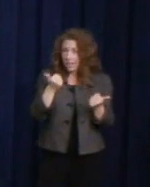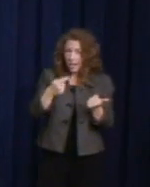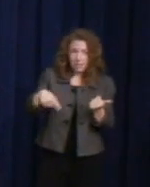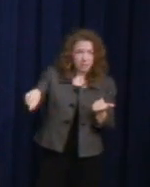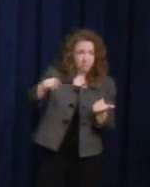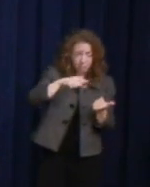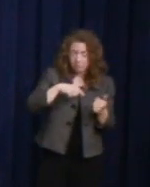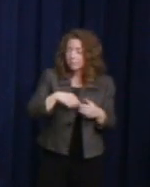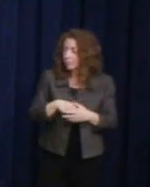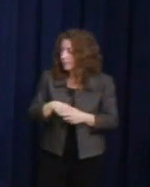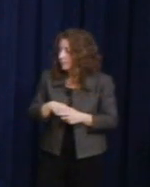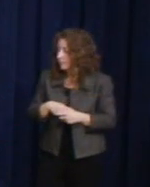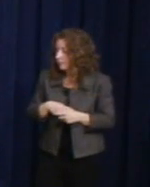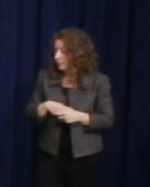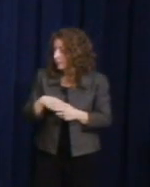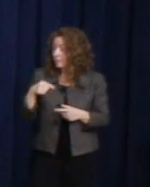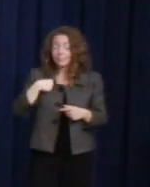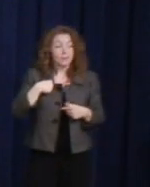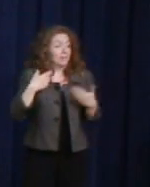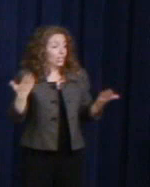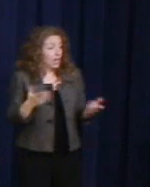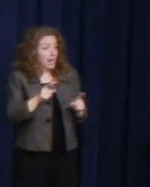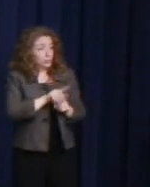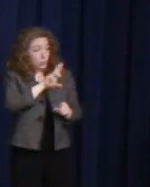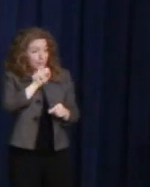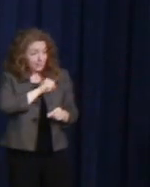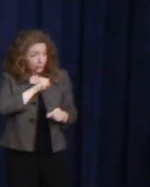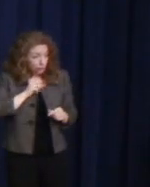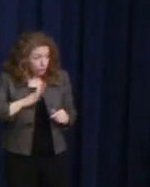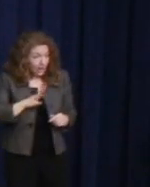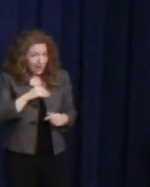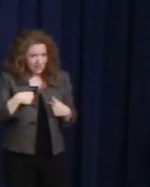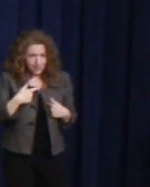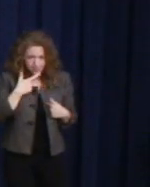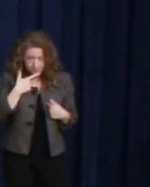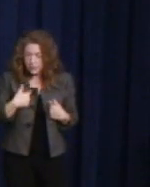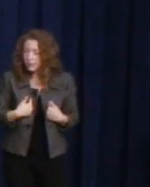and a lesbian, it's incredible to look back upon